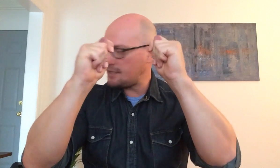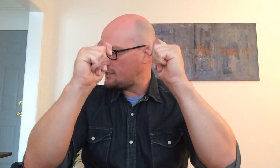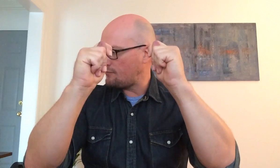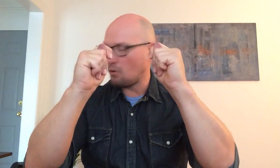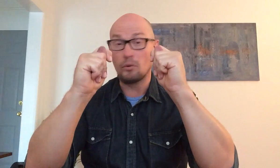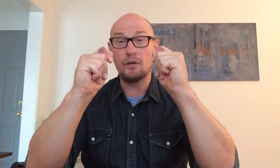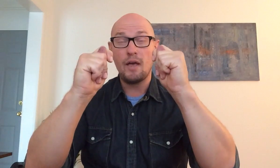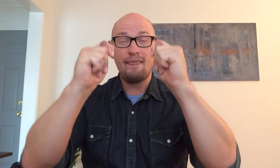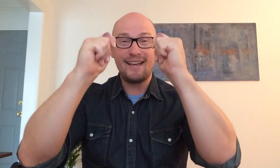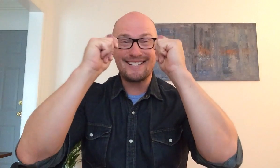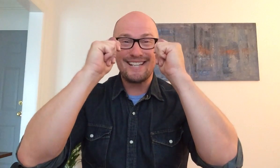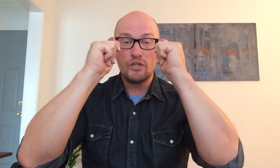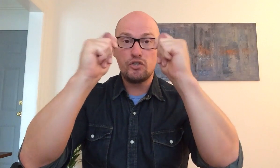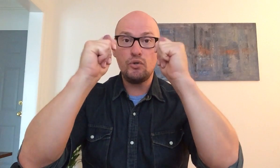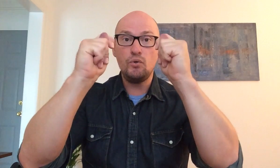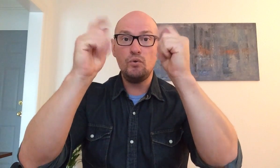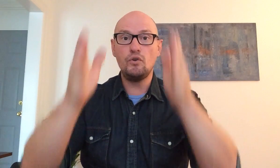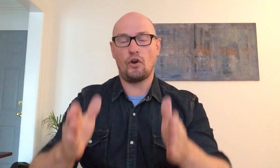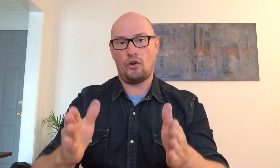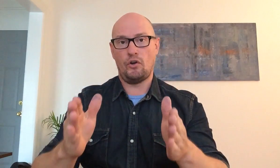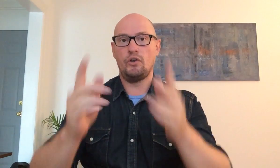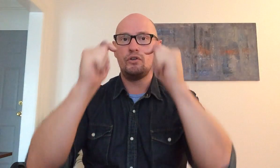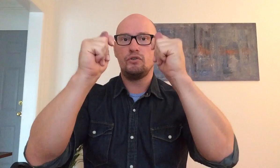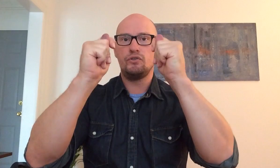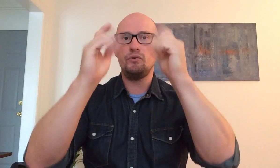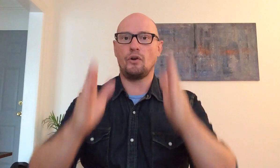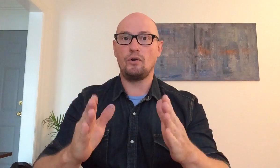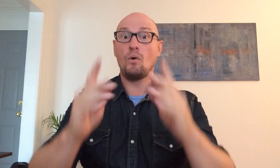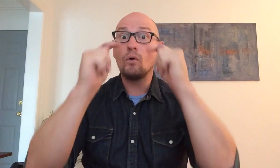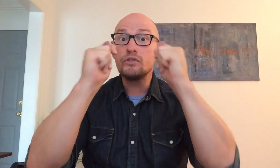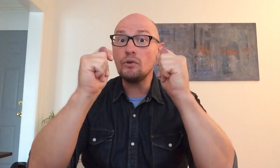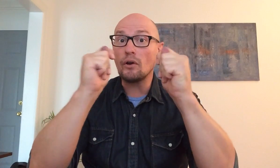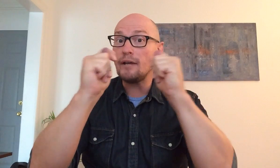t's forward that's to your tutor or two